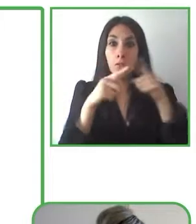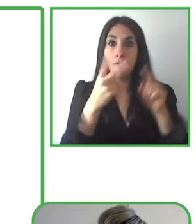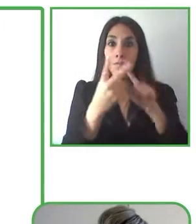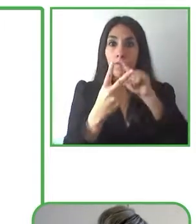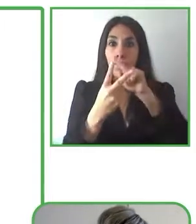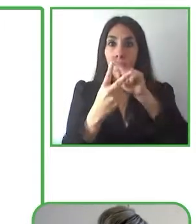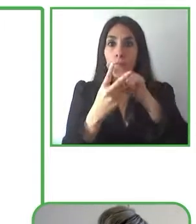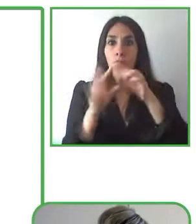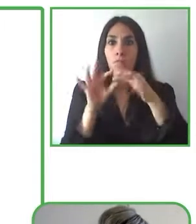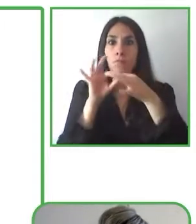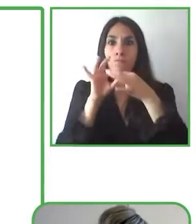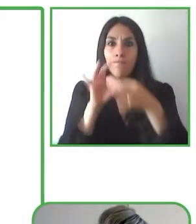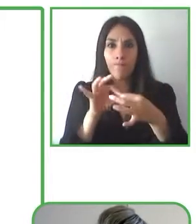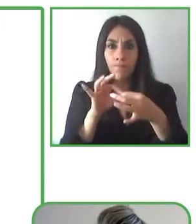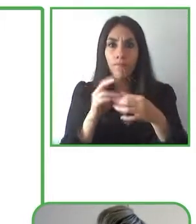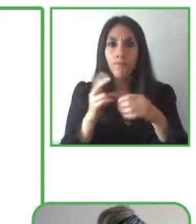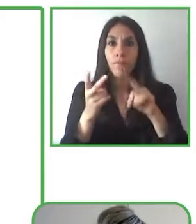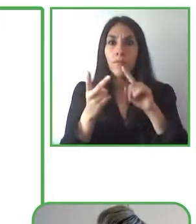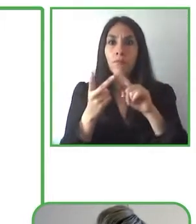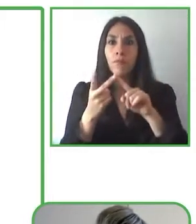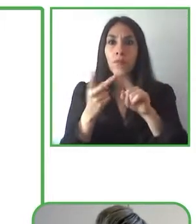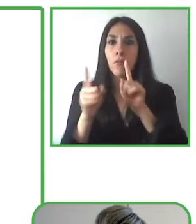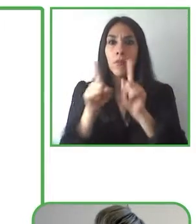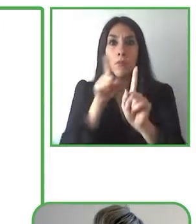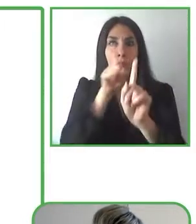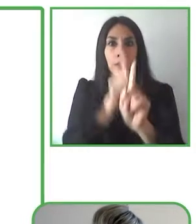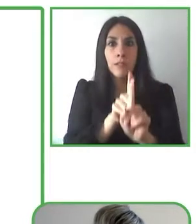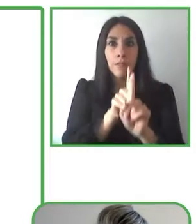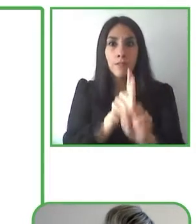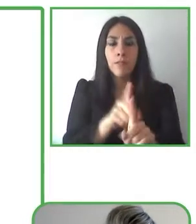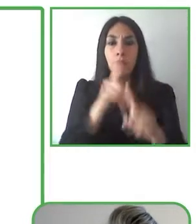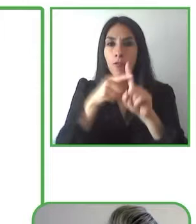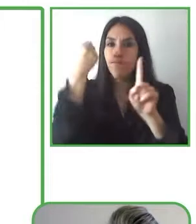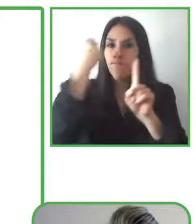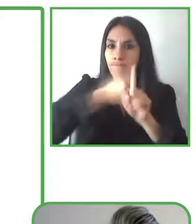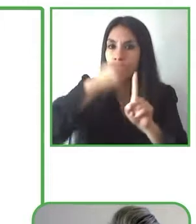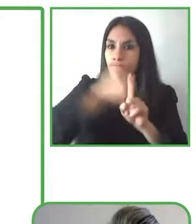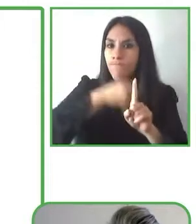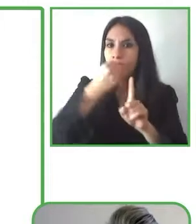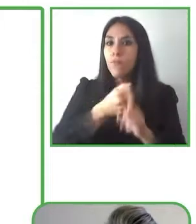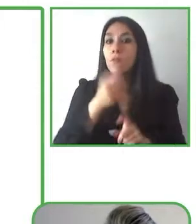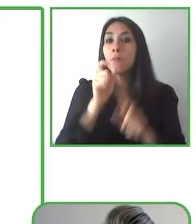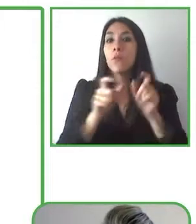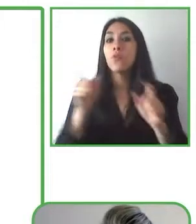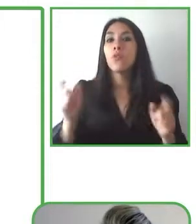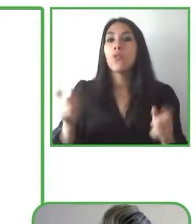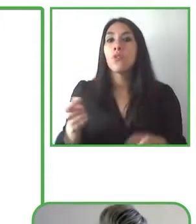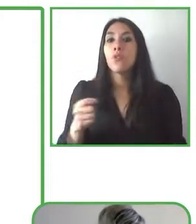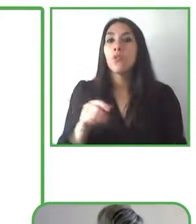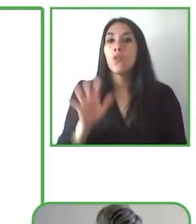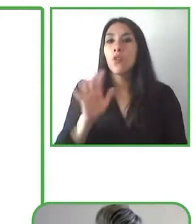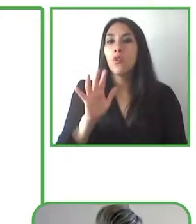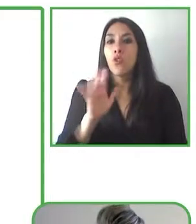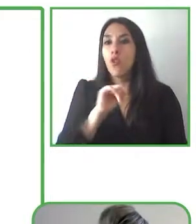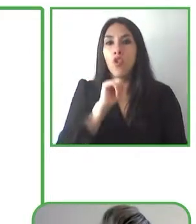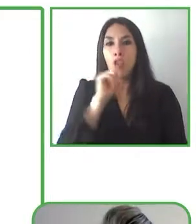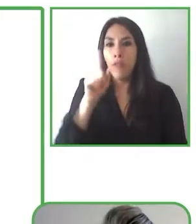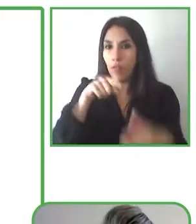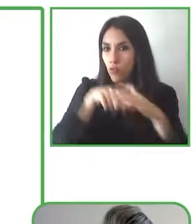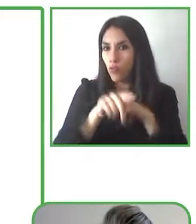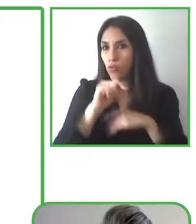because we closely follow all people and we don't believe in any type